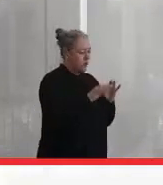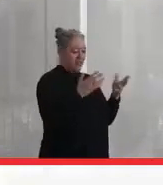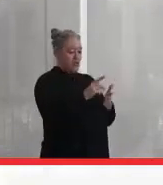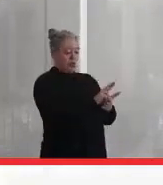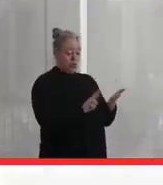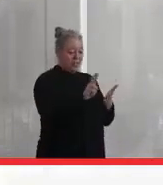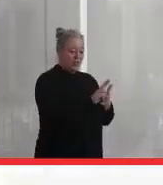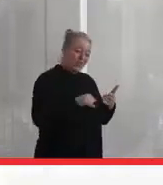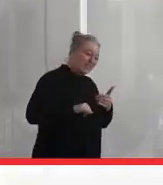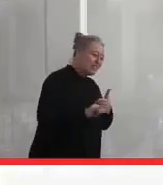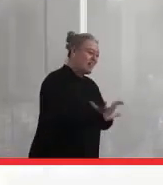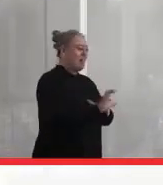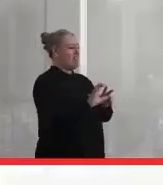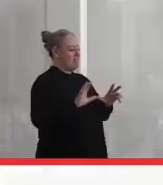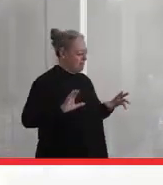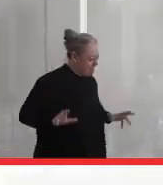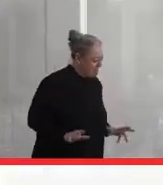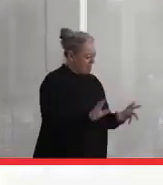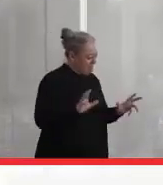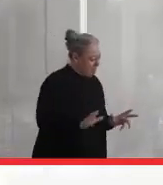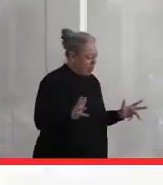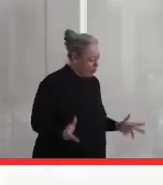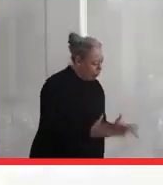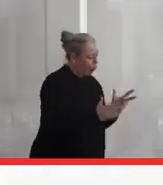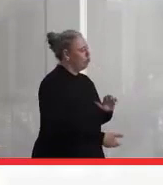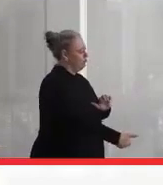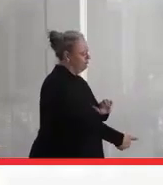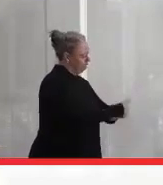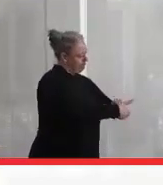Why is Indigenous solidarity still necessary at Queen's?